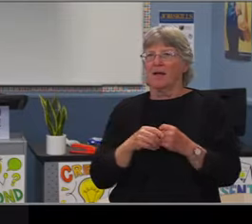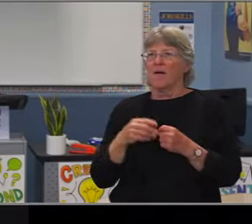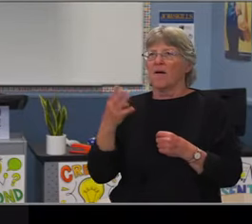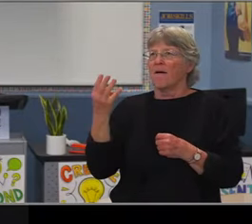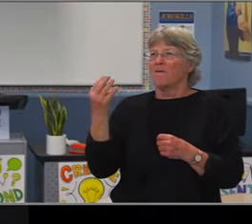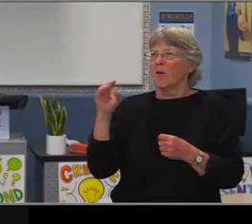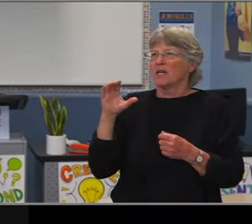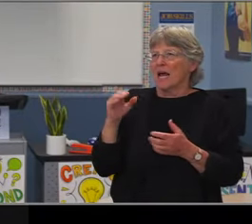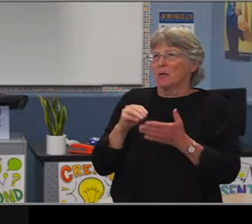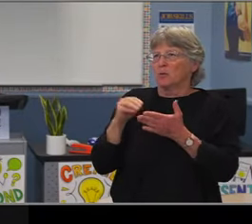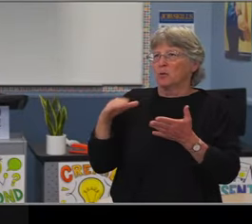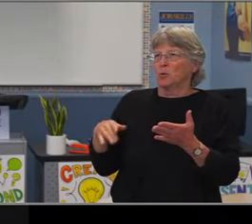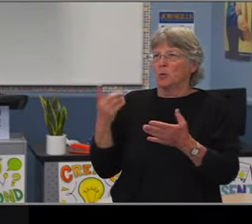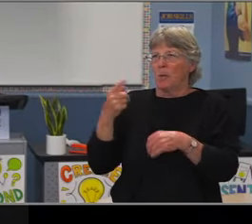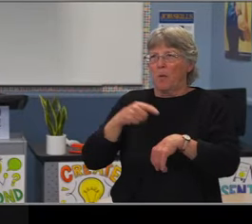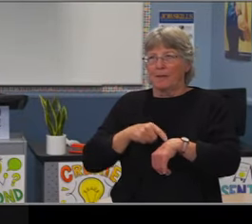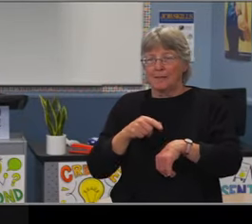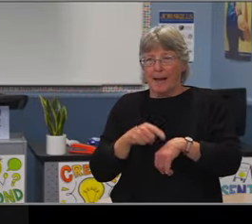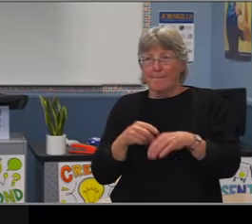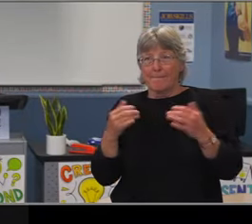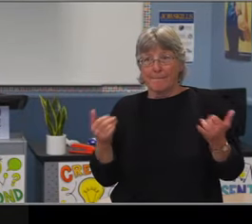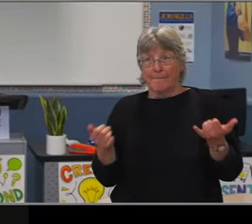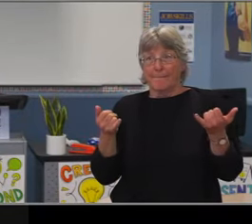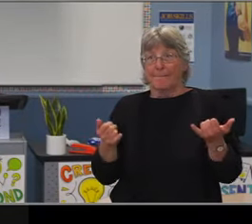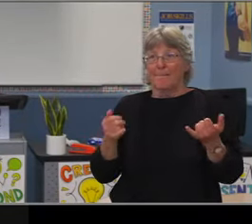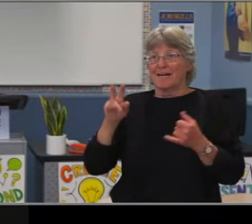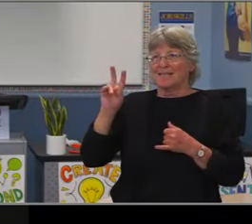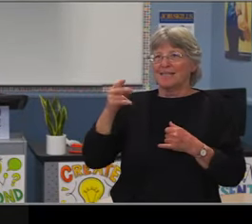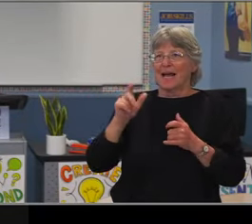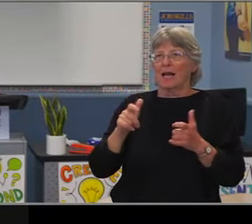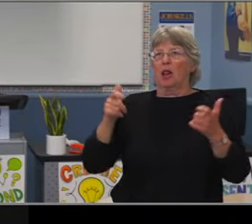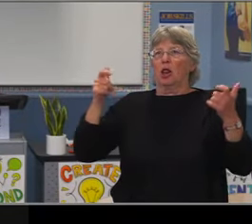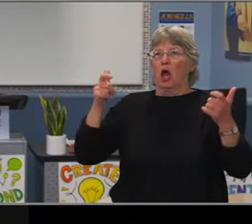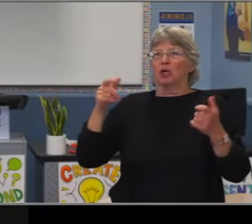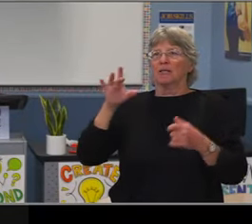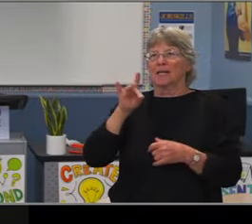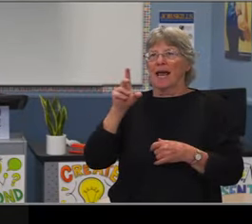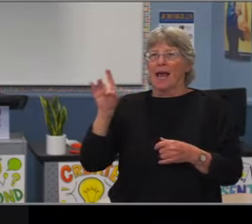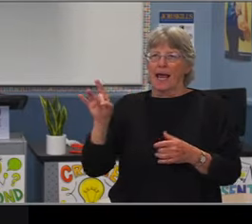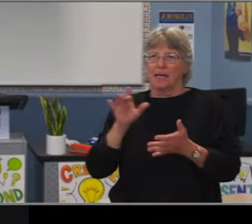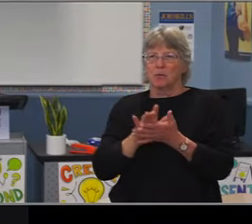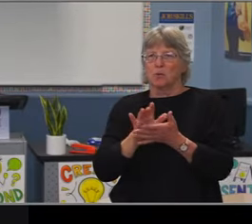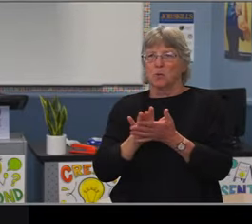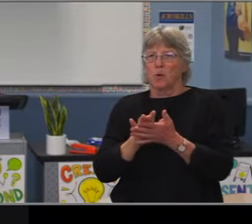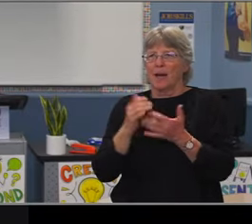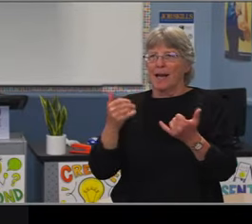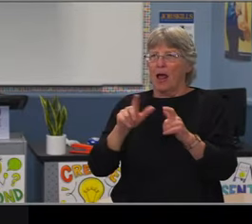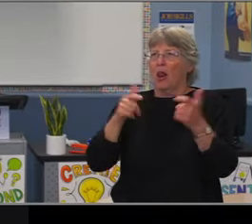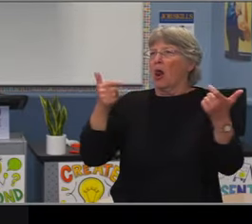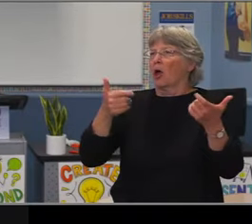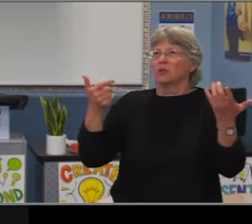programs only for middle school. Our two lowest schools in terms of resident counts